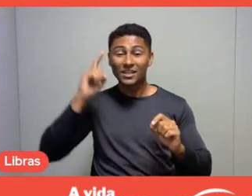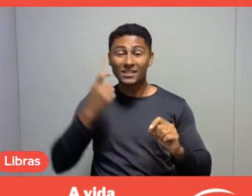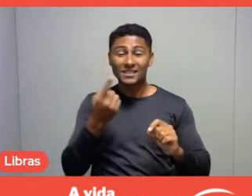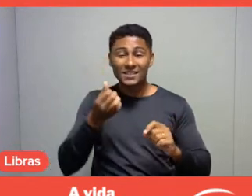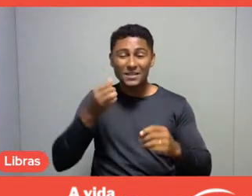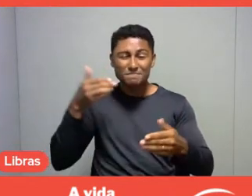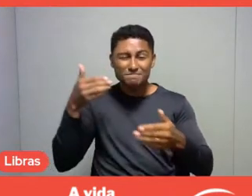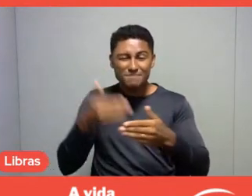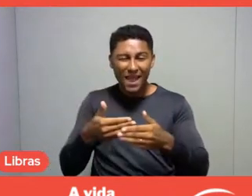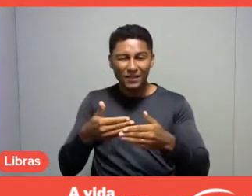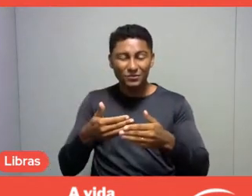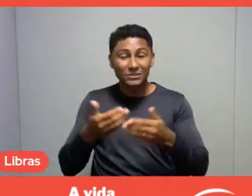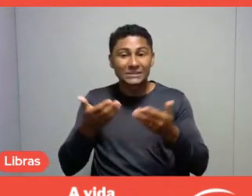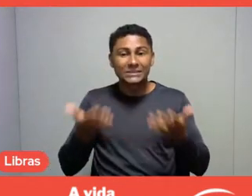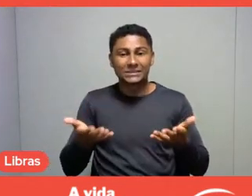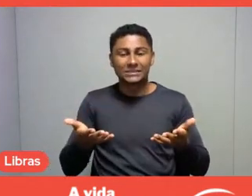I think it's quite interesting